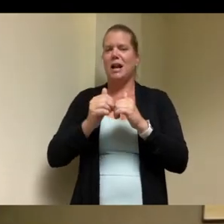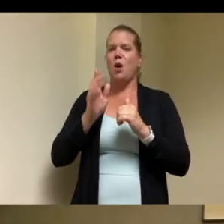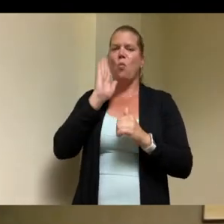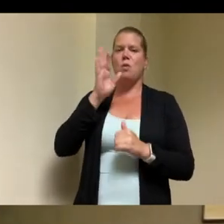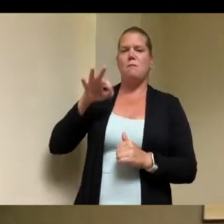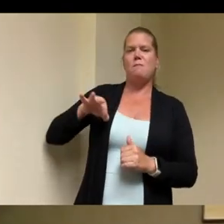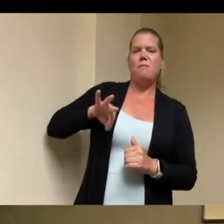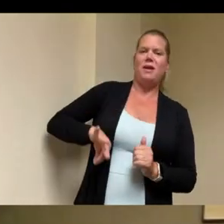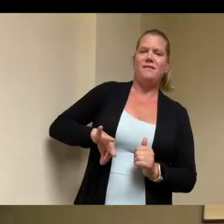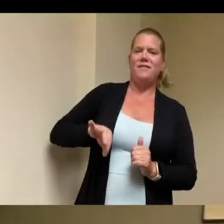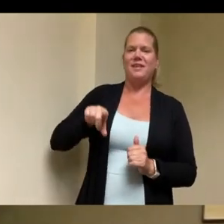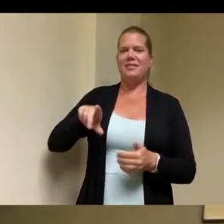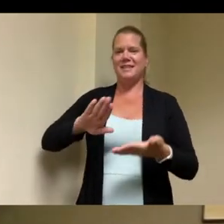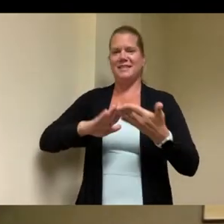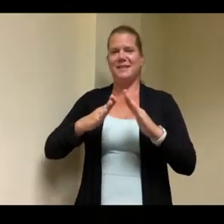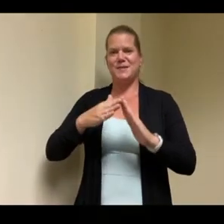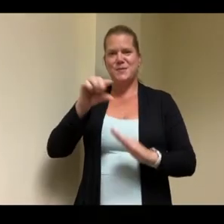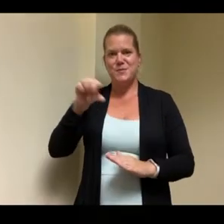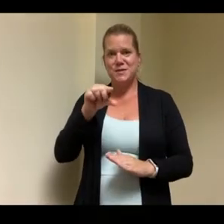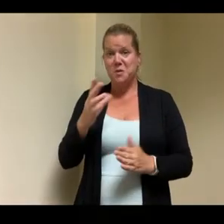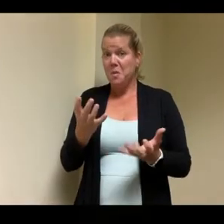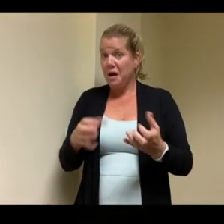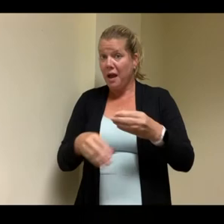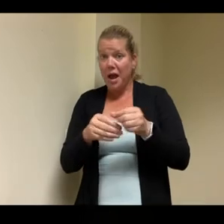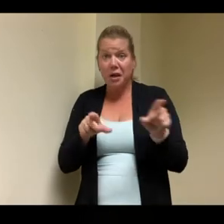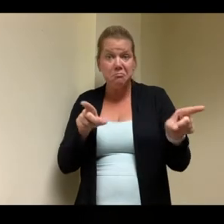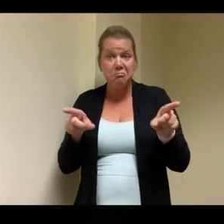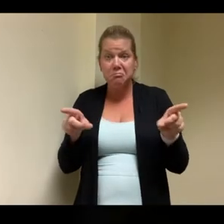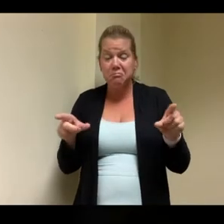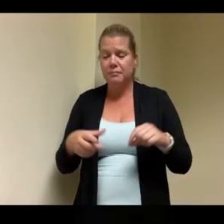gentlemen you'd like to add just a shout out to thank neighborworks for the